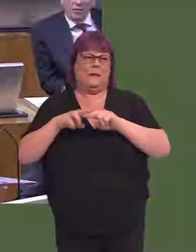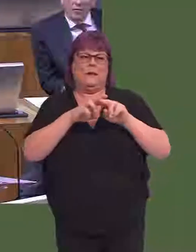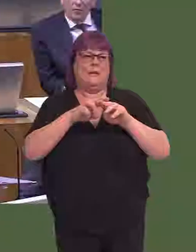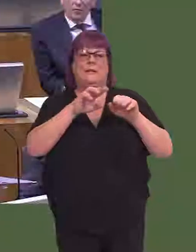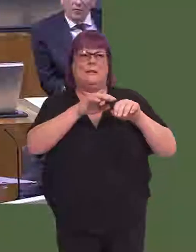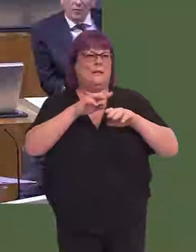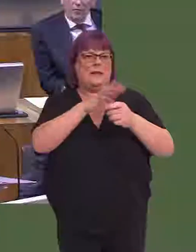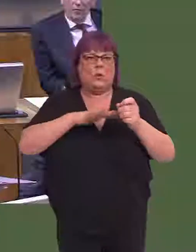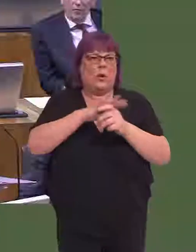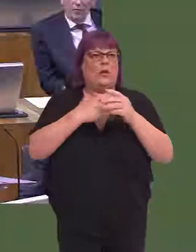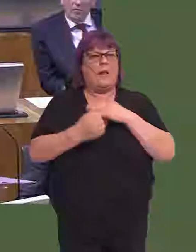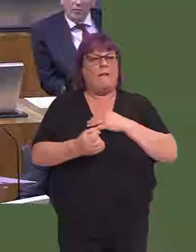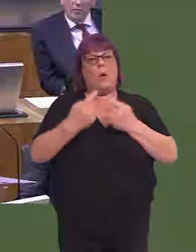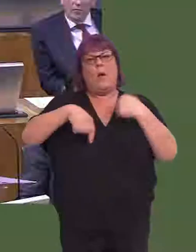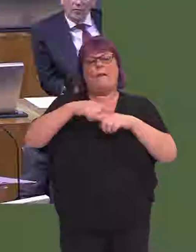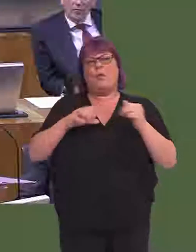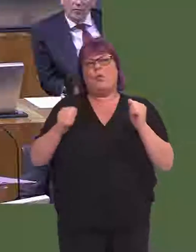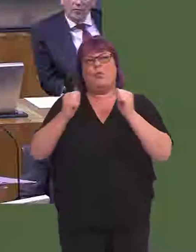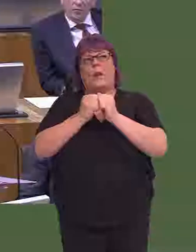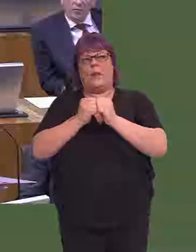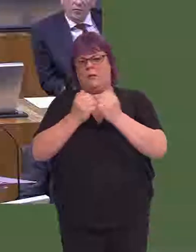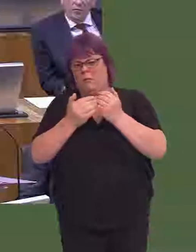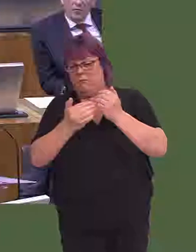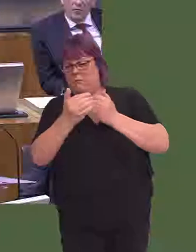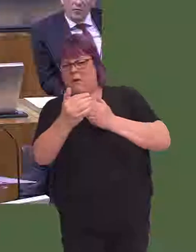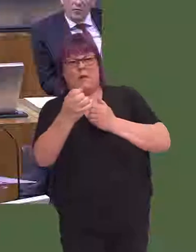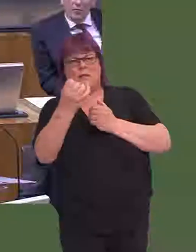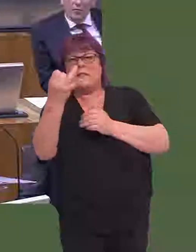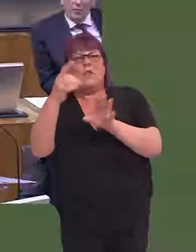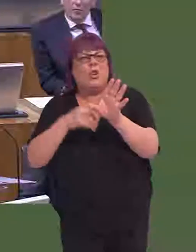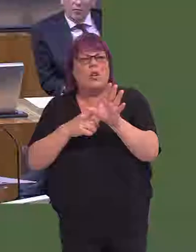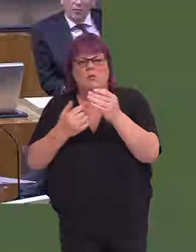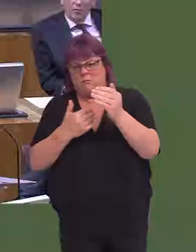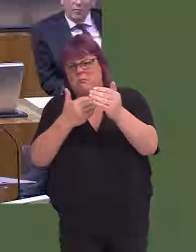There's great pressure on us all to come to agreed frameworks well before seven years,